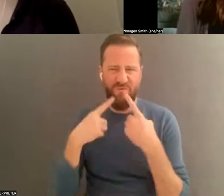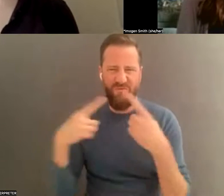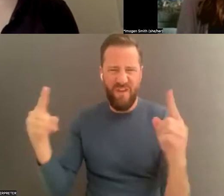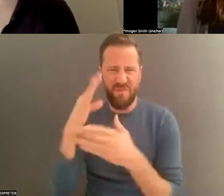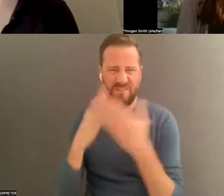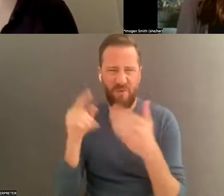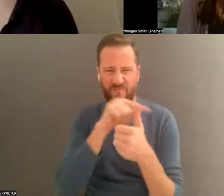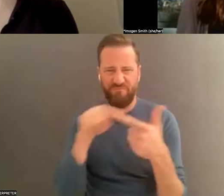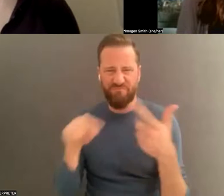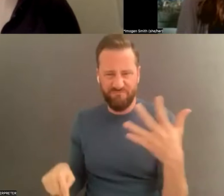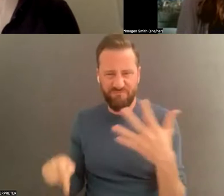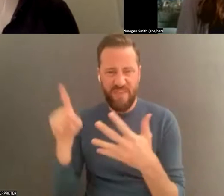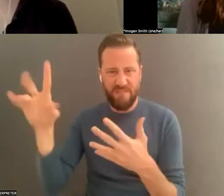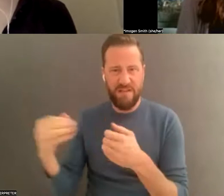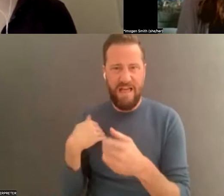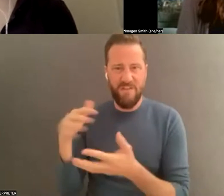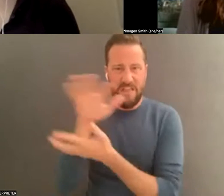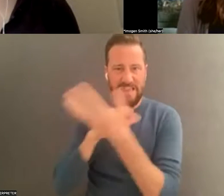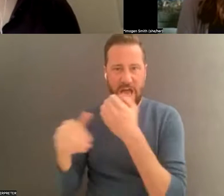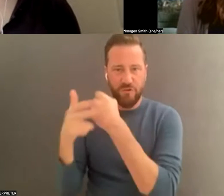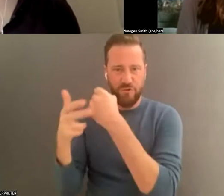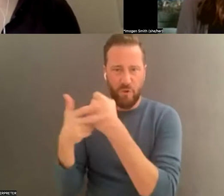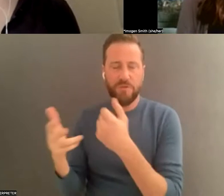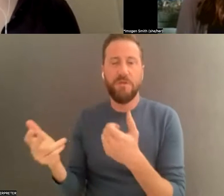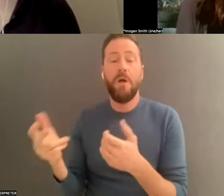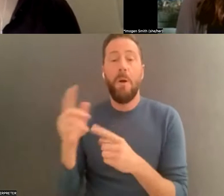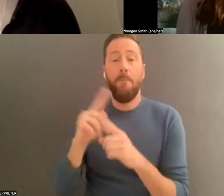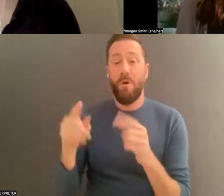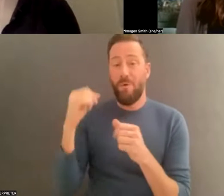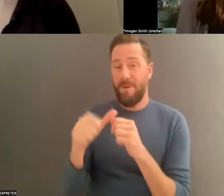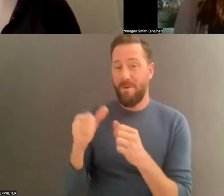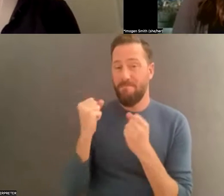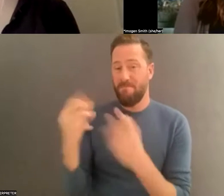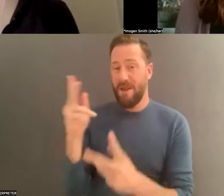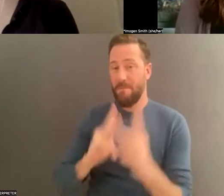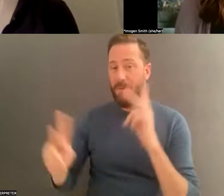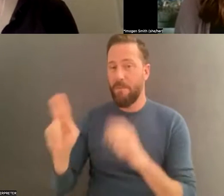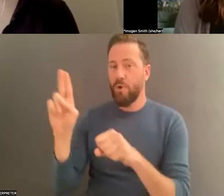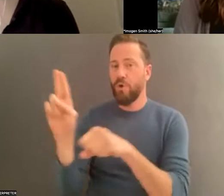or something similar, and something to keep in mind is many people use those platforms for collaboration